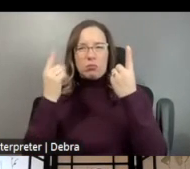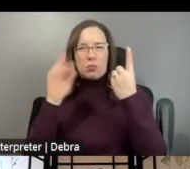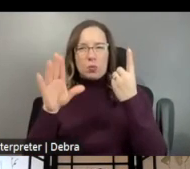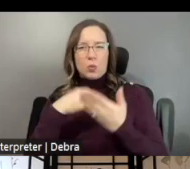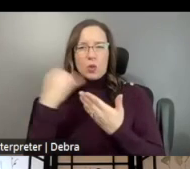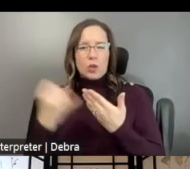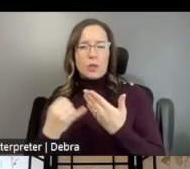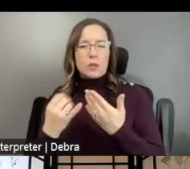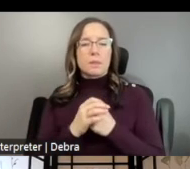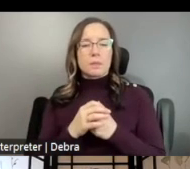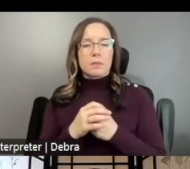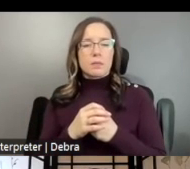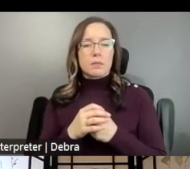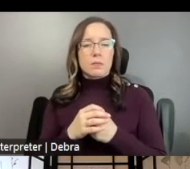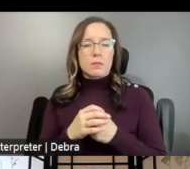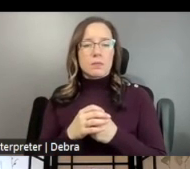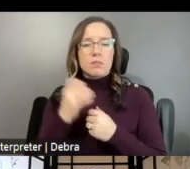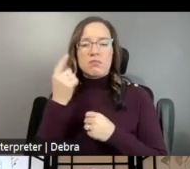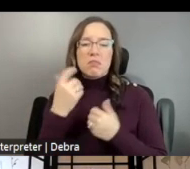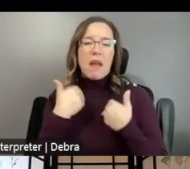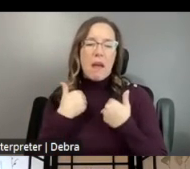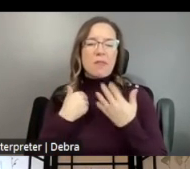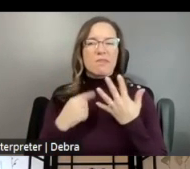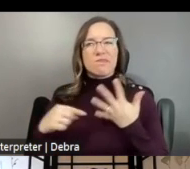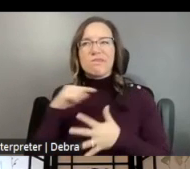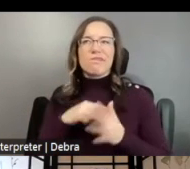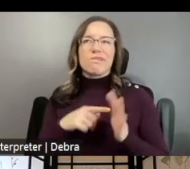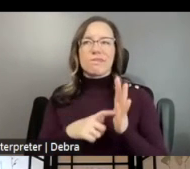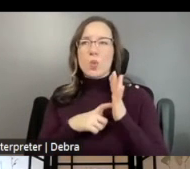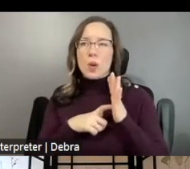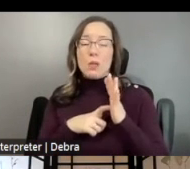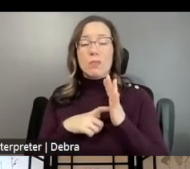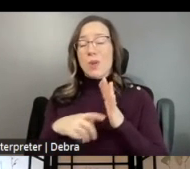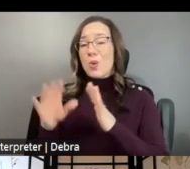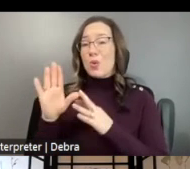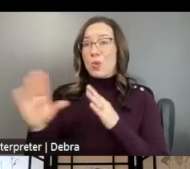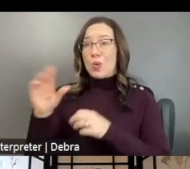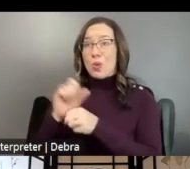WHILE WE DO HAVE SOME PARAMETERS YOU MUST FOLLOW THE WORK SAMPLES YOU SUBMIT WILL BE TAILORED